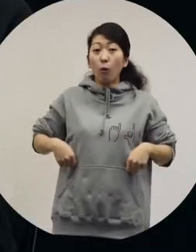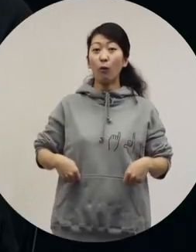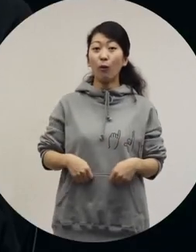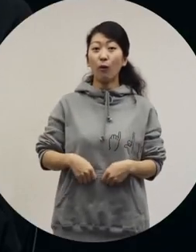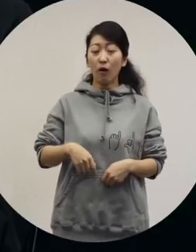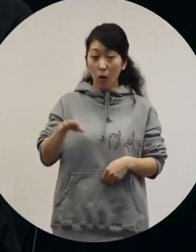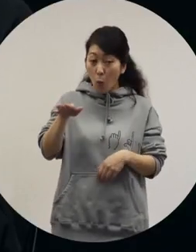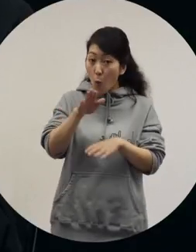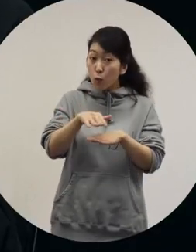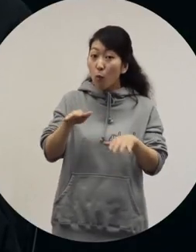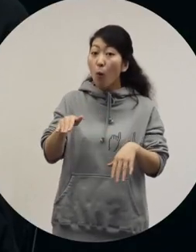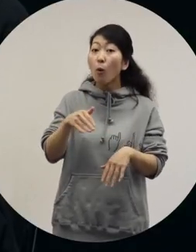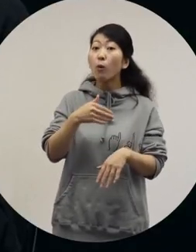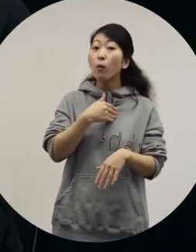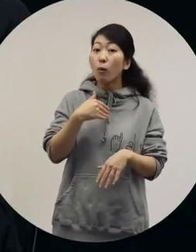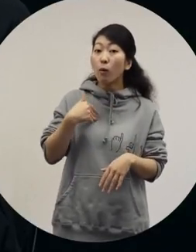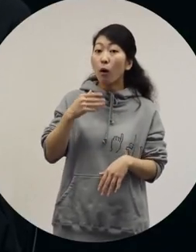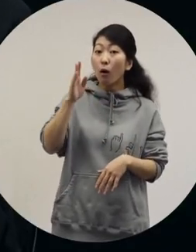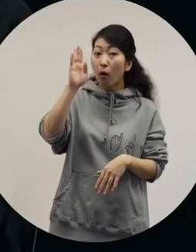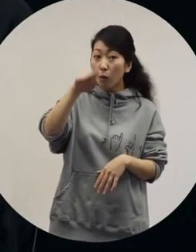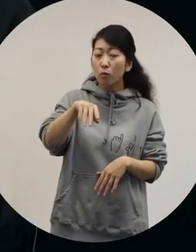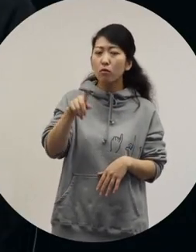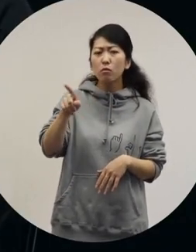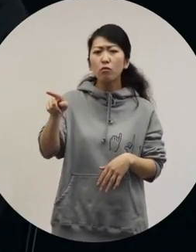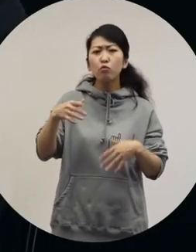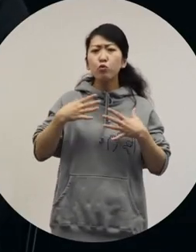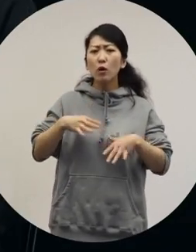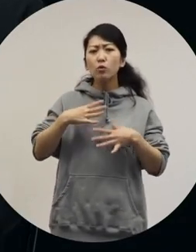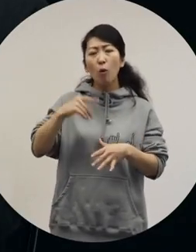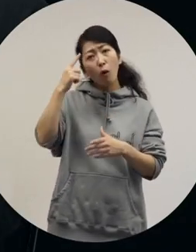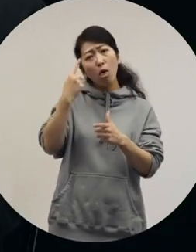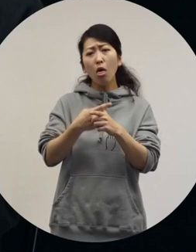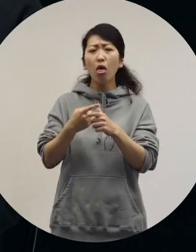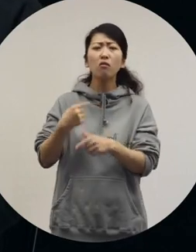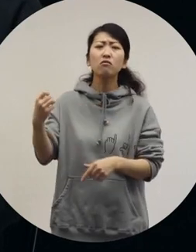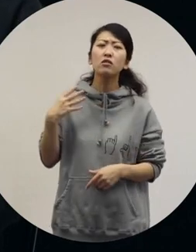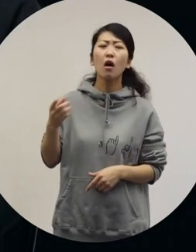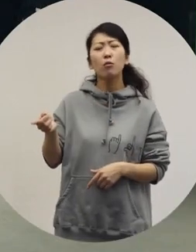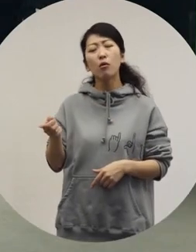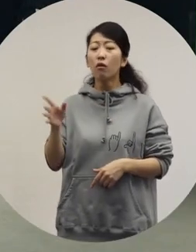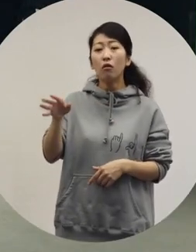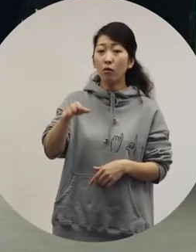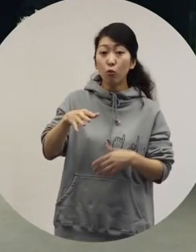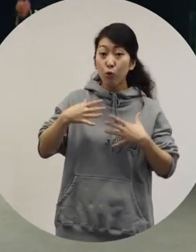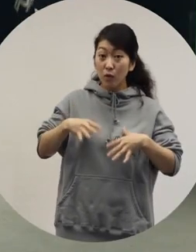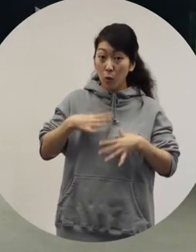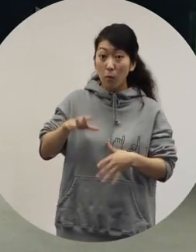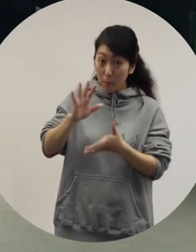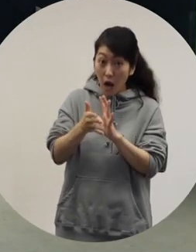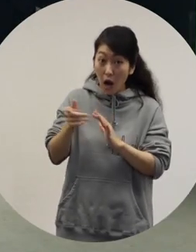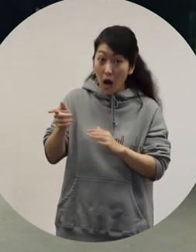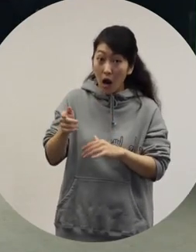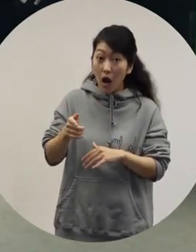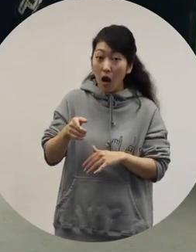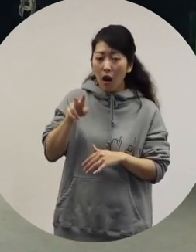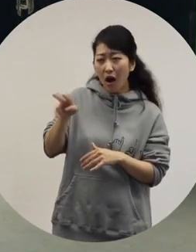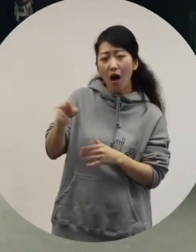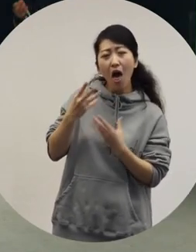You have a child and... though you said you've never had commitment to fashion, has your style changed? Maybe it hasn't, but…